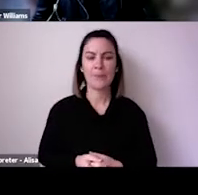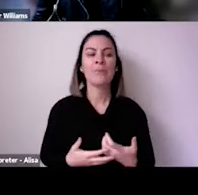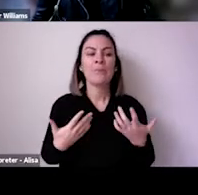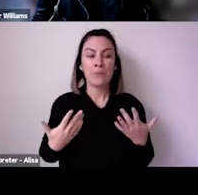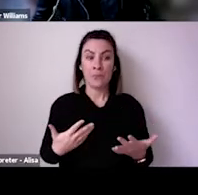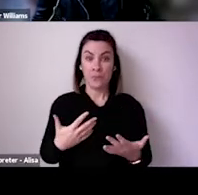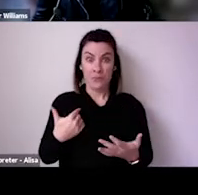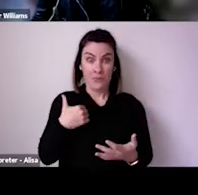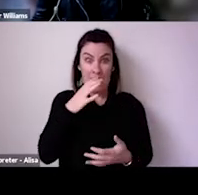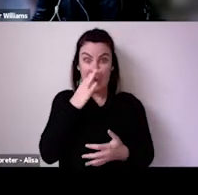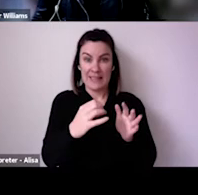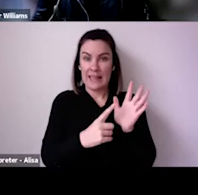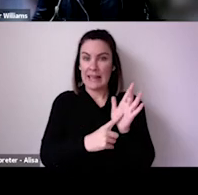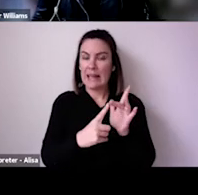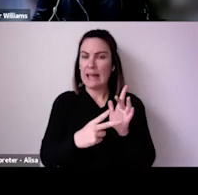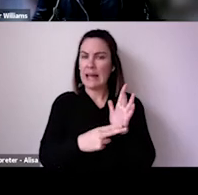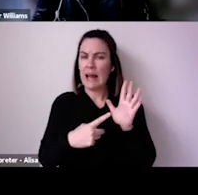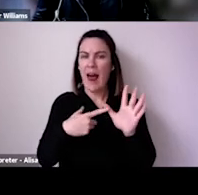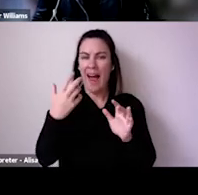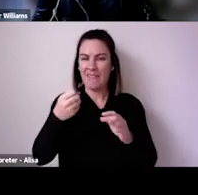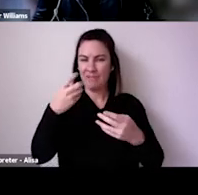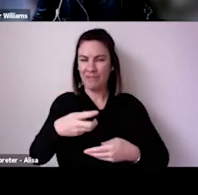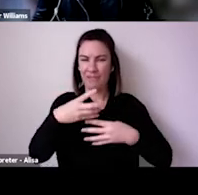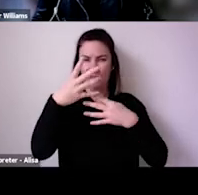and US, given our two countries' very different experiences of the pandemic to date.